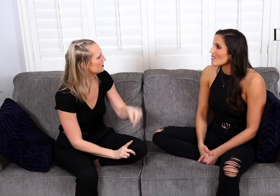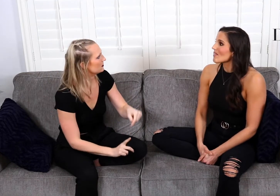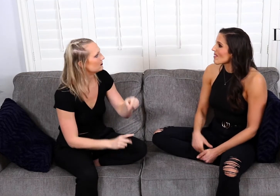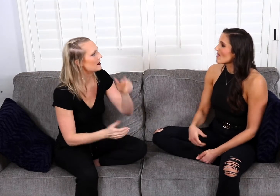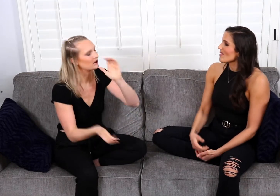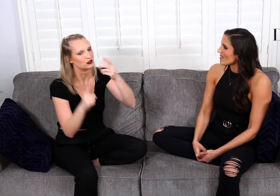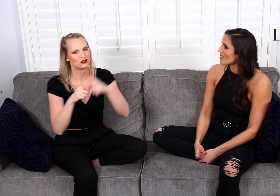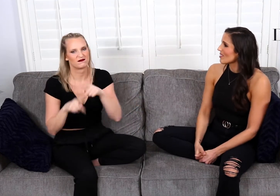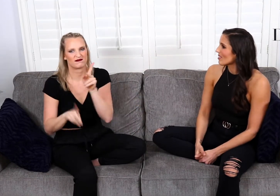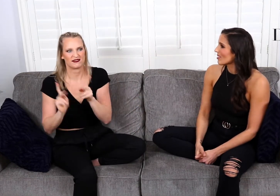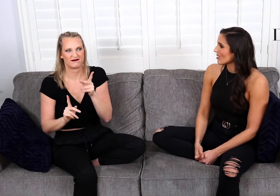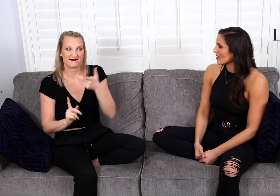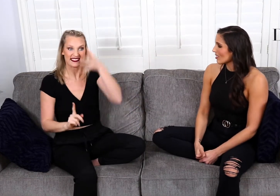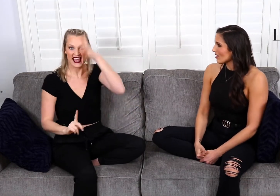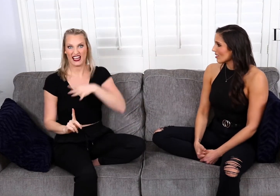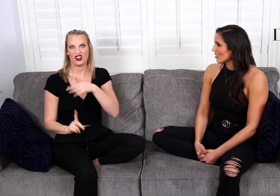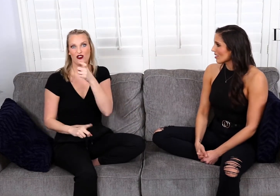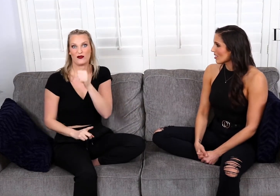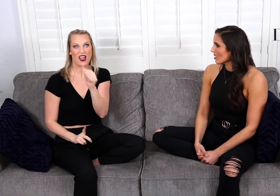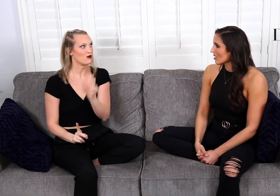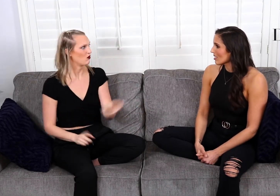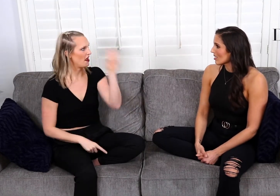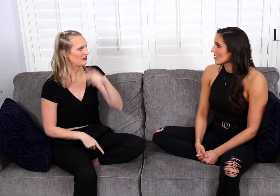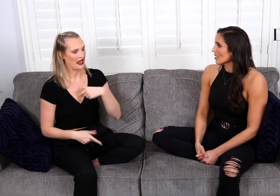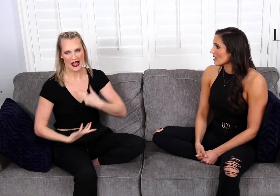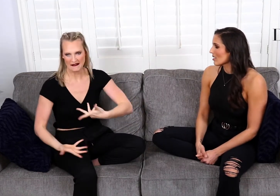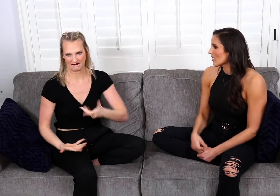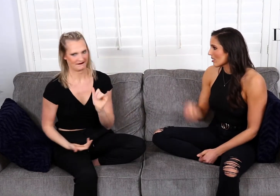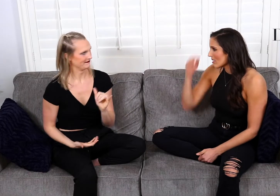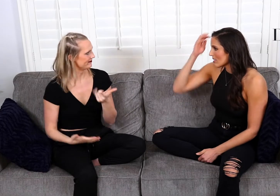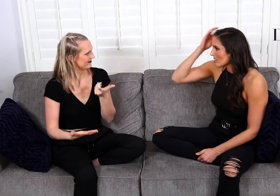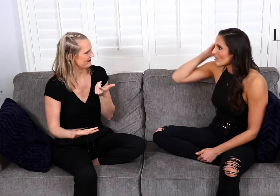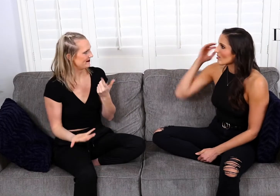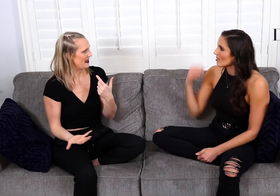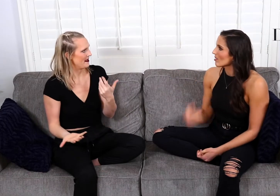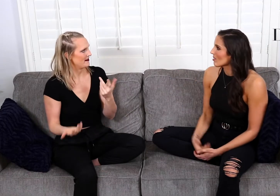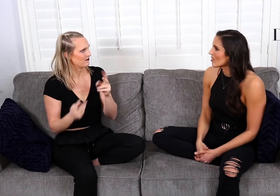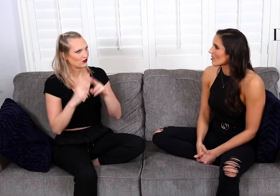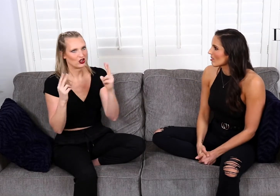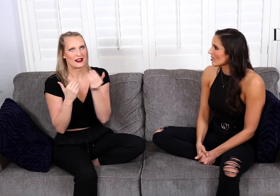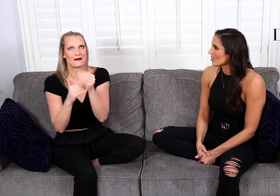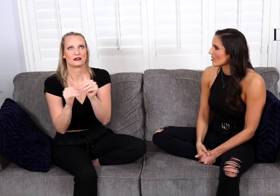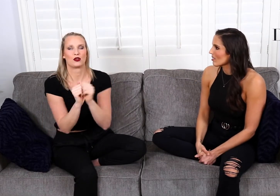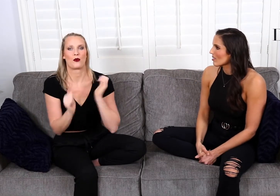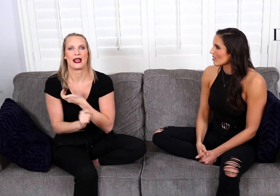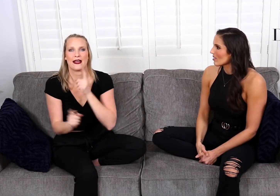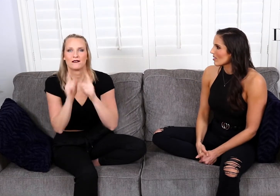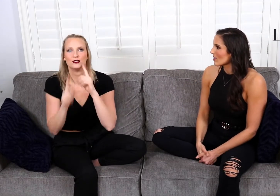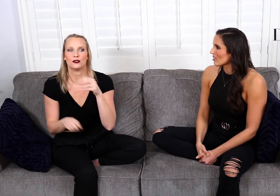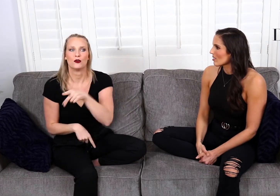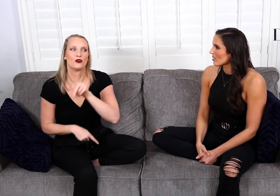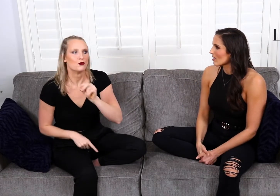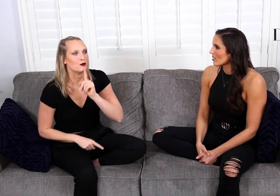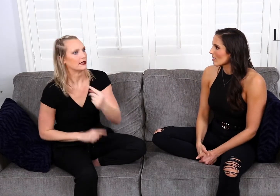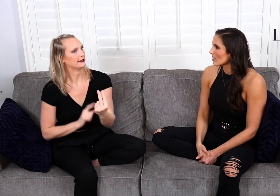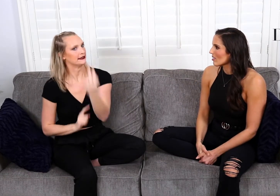Compared to a guy who doesn’t travel, and our conversations don't flow and we're very limited with our conversations and they truly do see me as